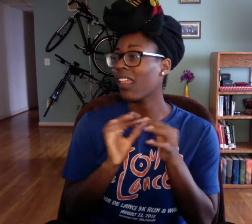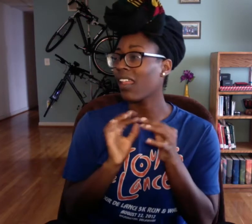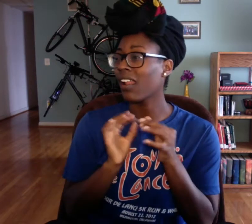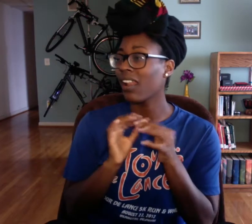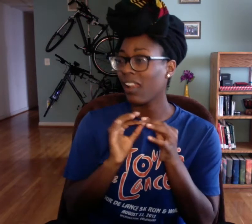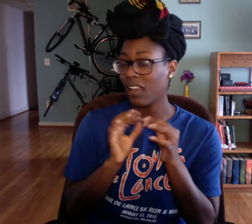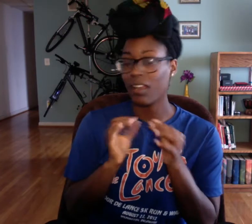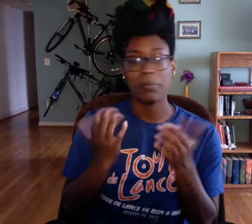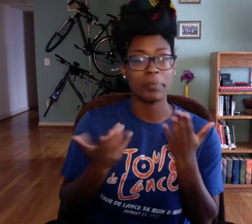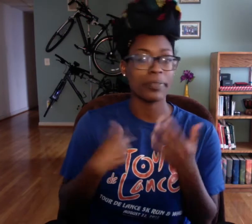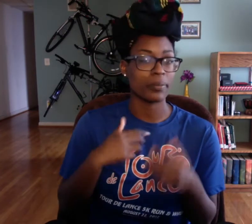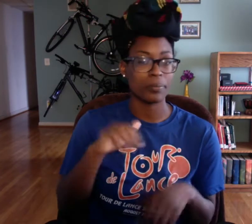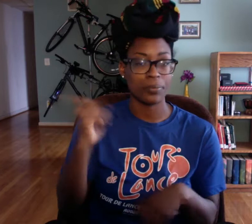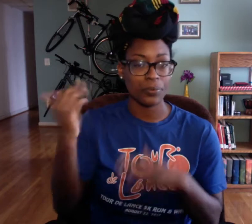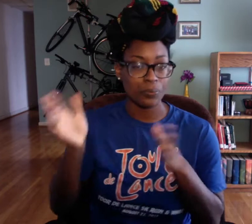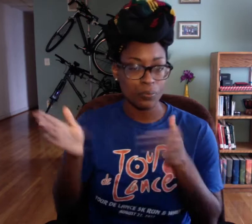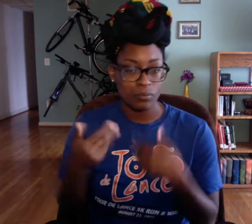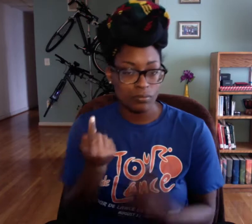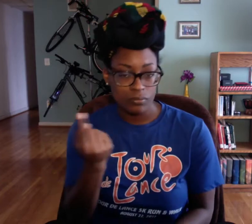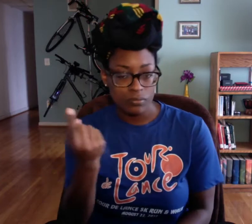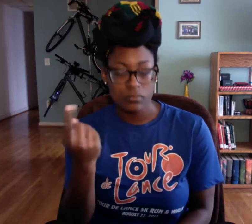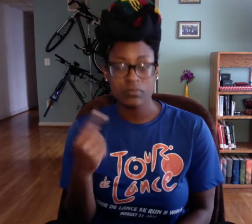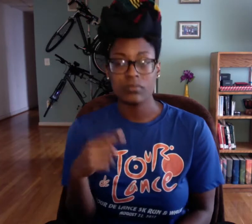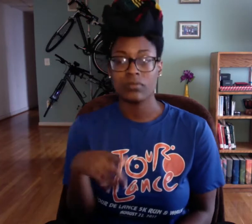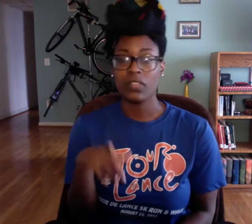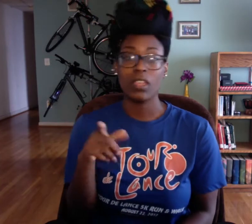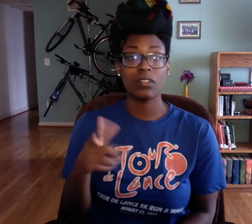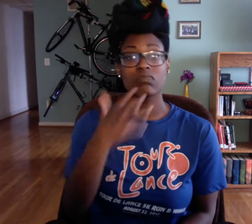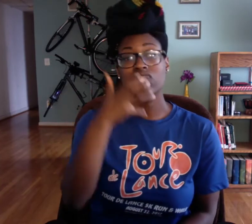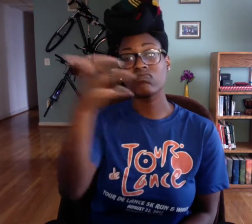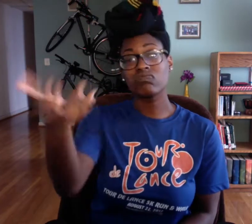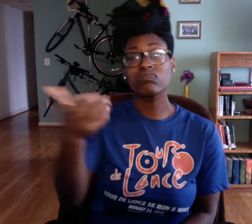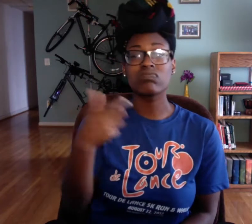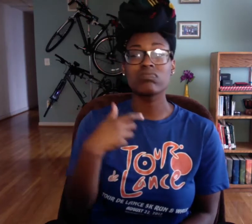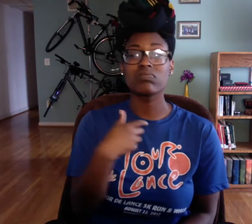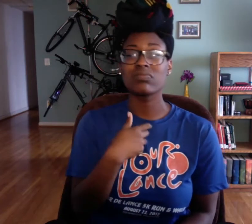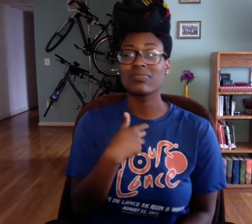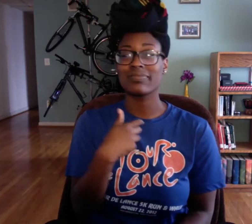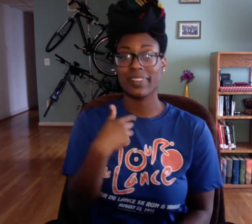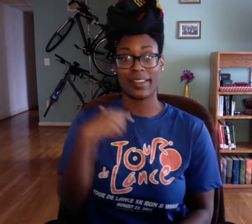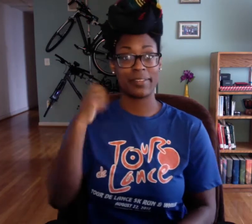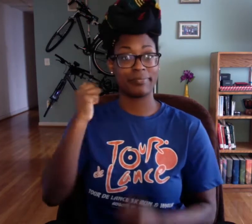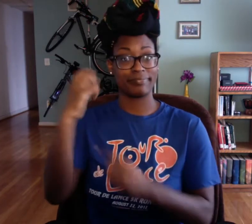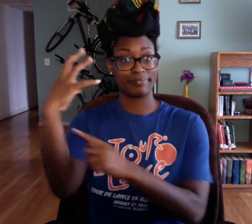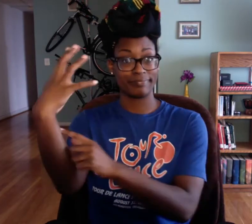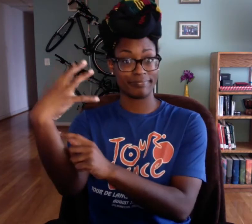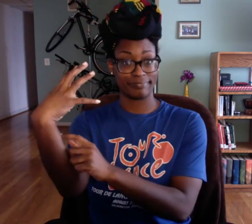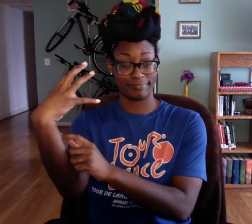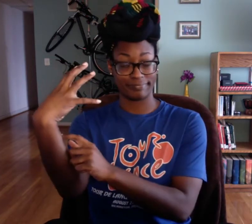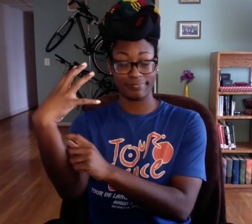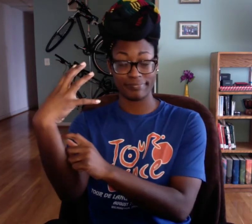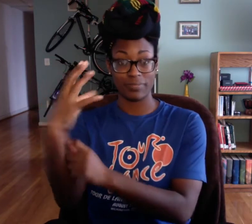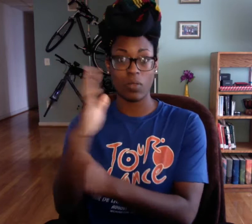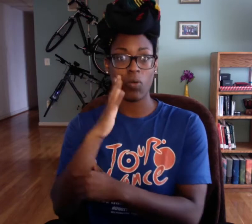blah-blah-blah and maybe I'm in another room or something and he shouts out WHILE I'm recording